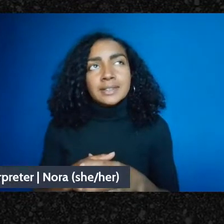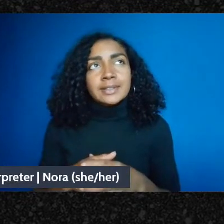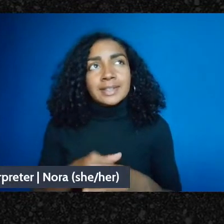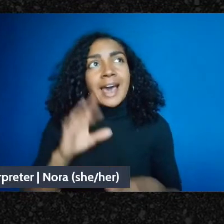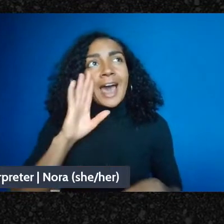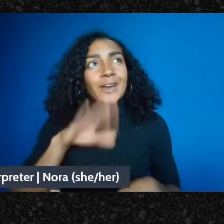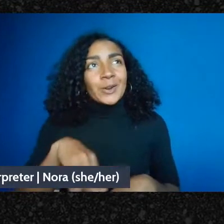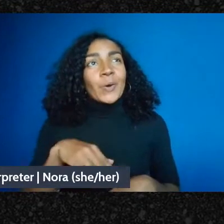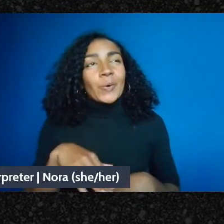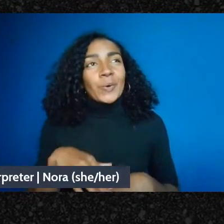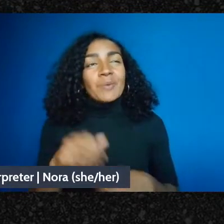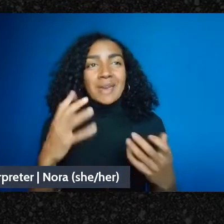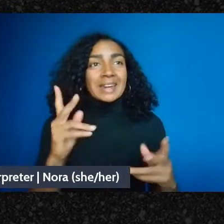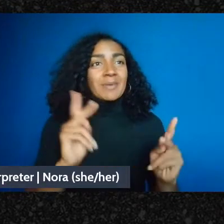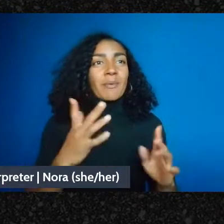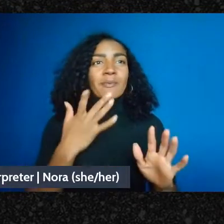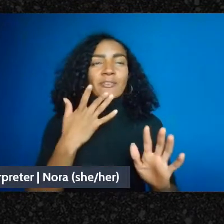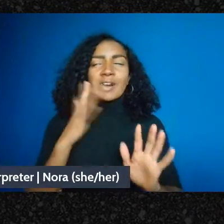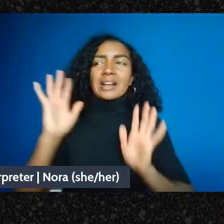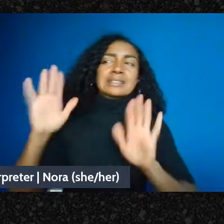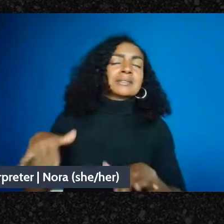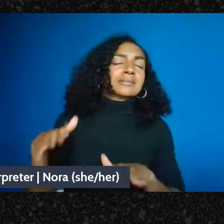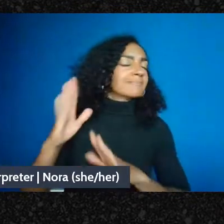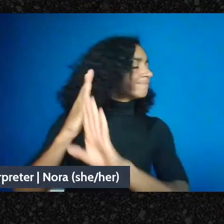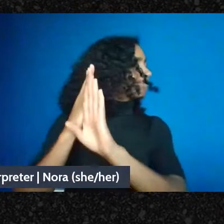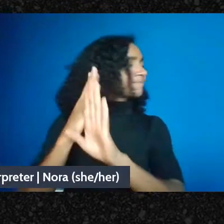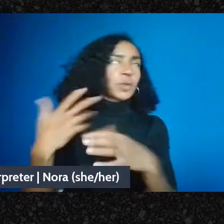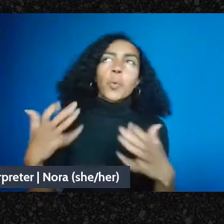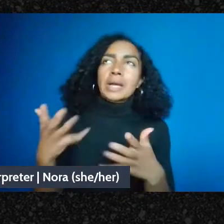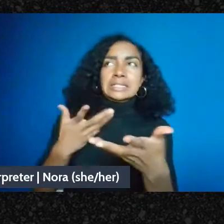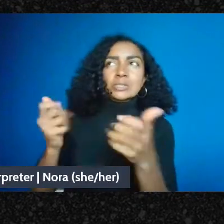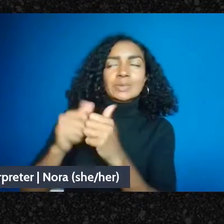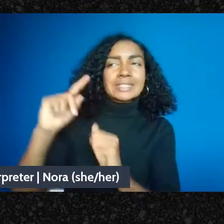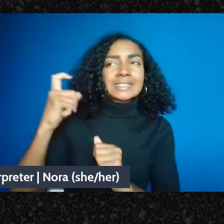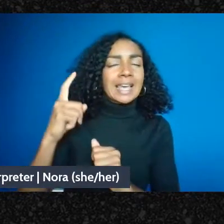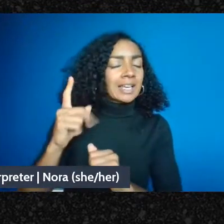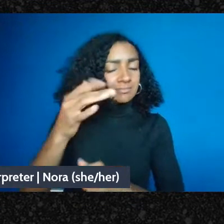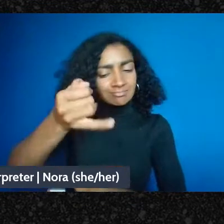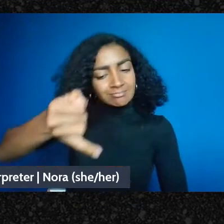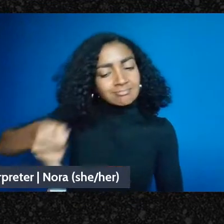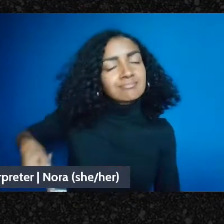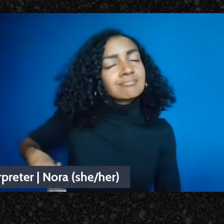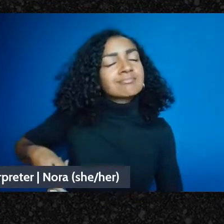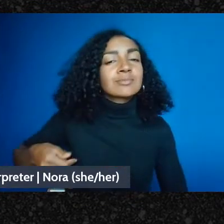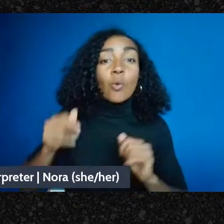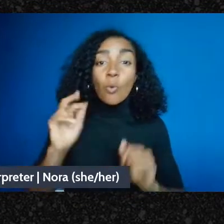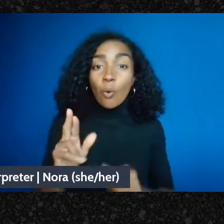with the state at all, and also a desire to you know not even give your name to the state.